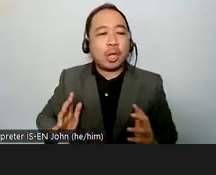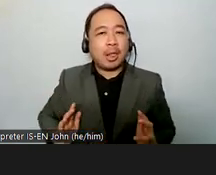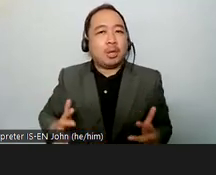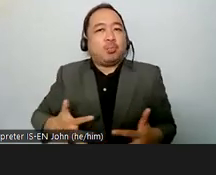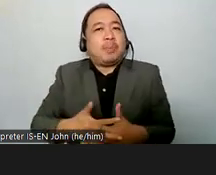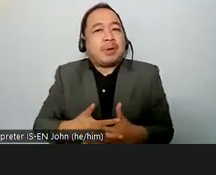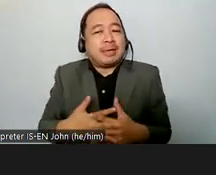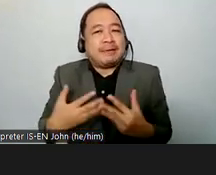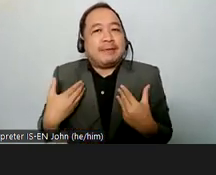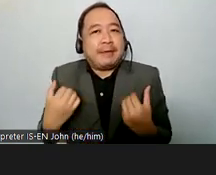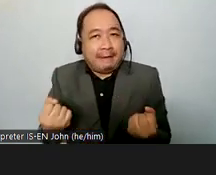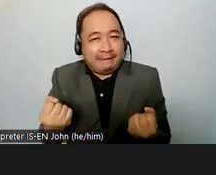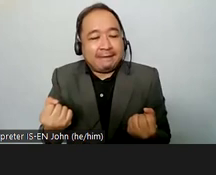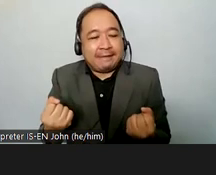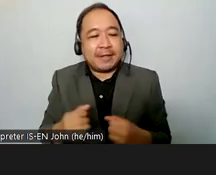women and girls with these capacities